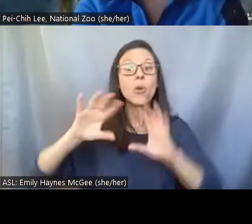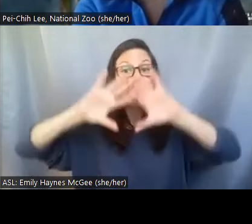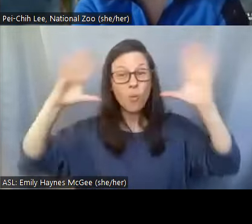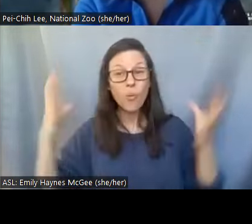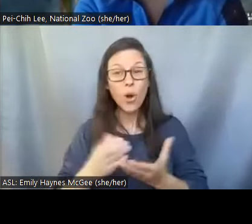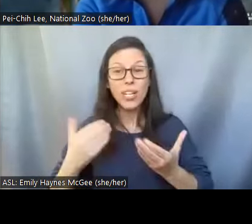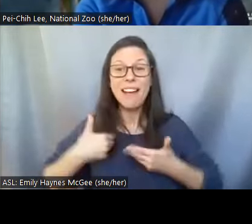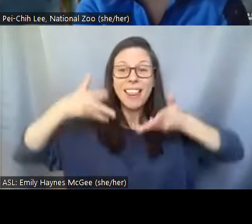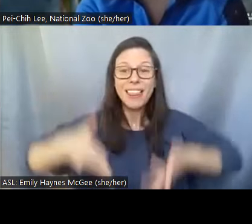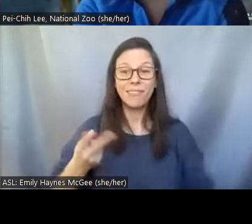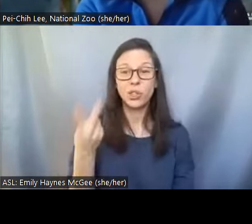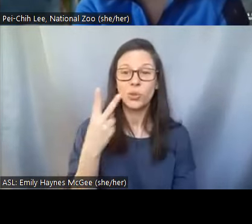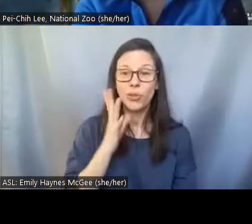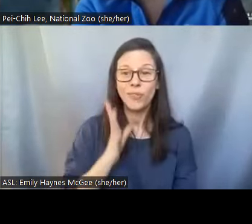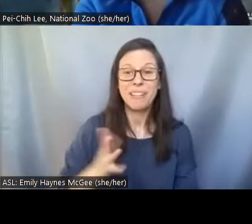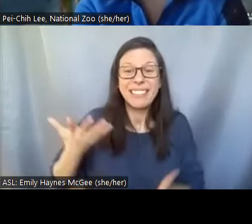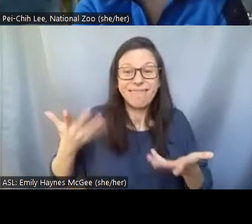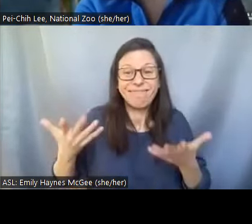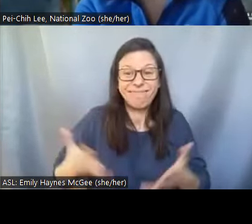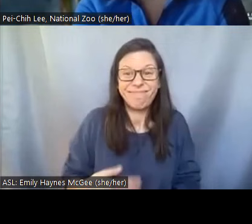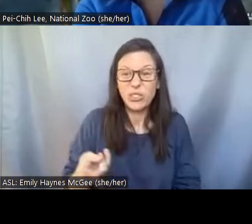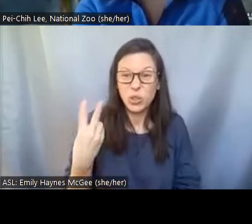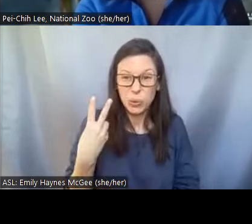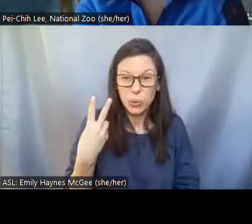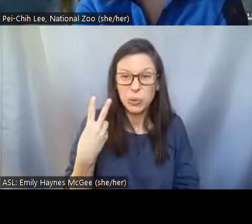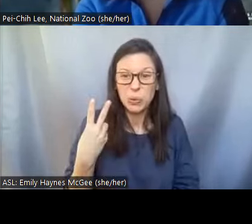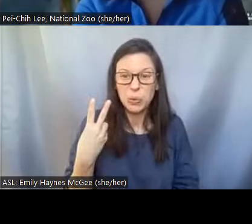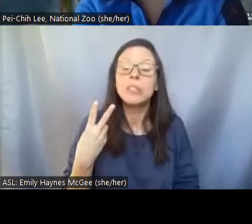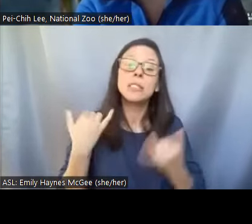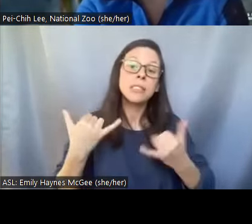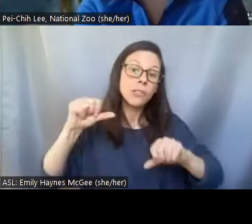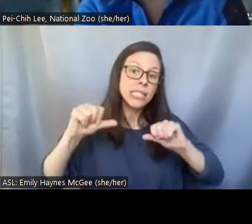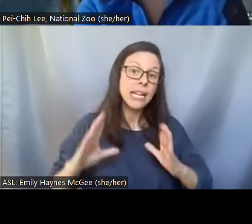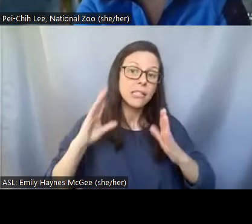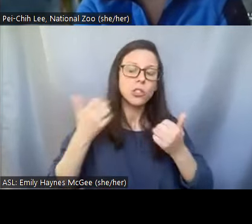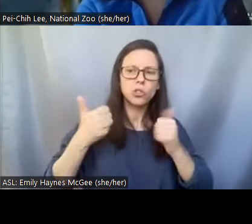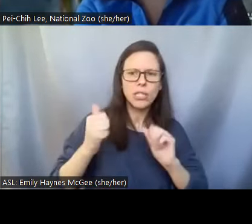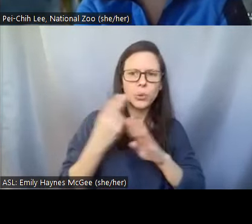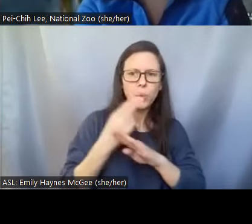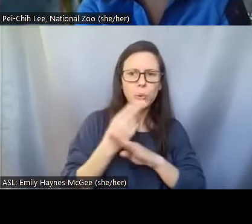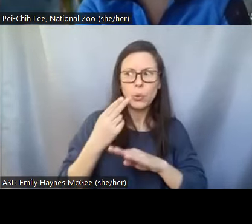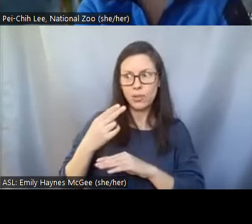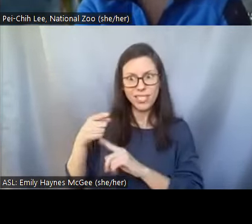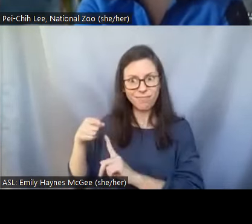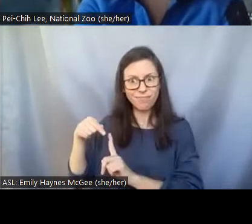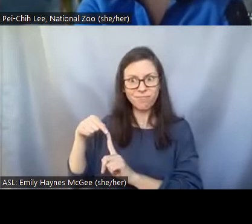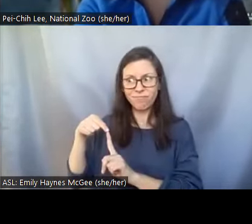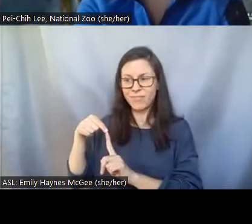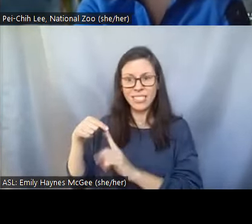scientists now are actually trying to use these samples in the bank and combine that with some